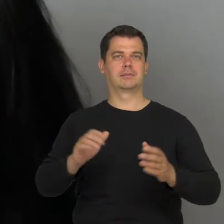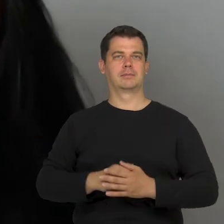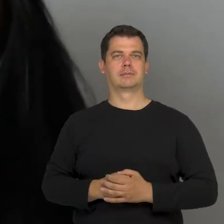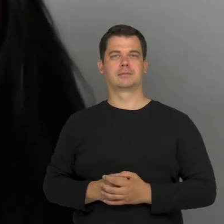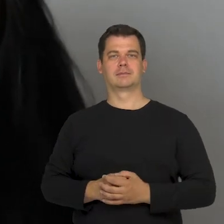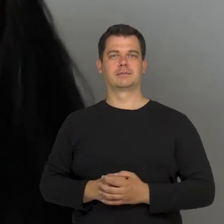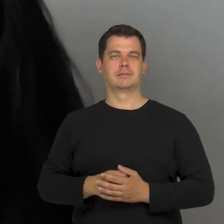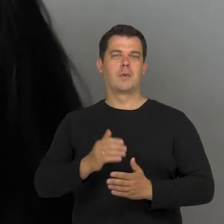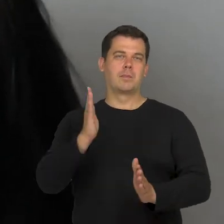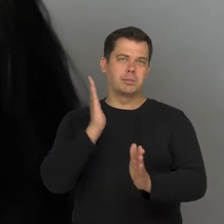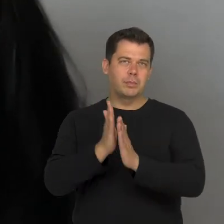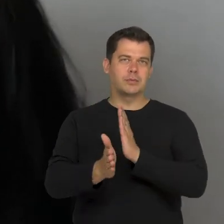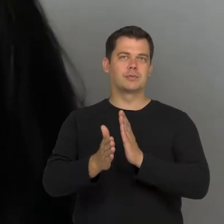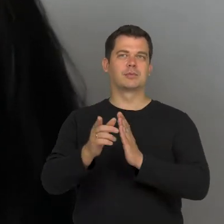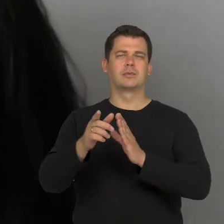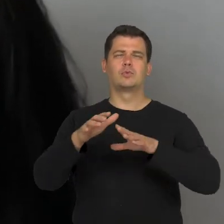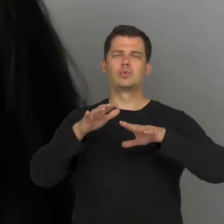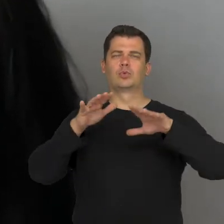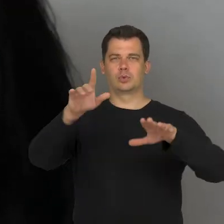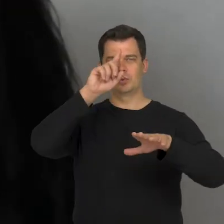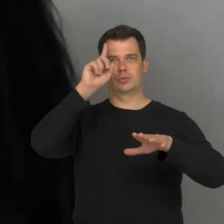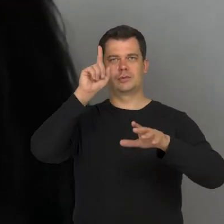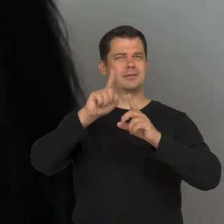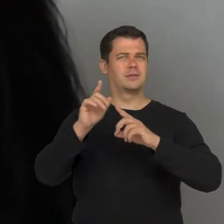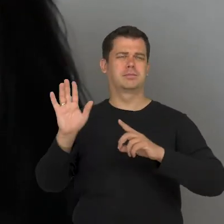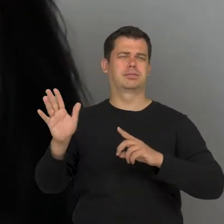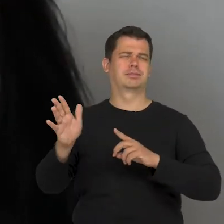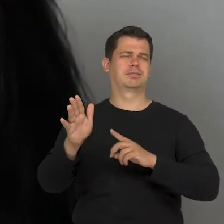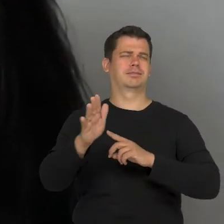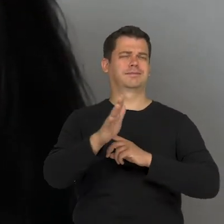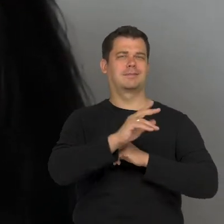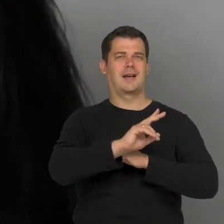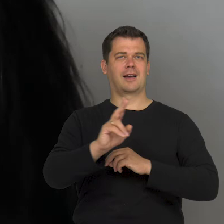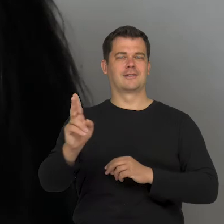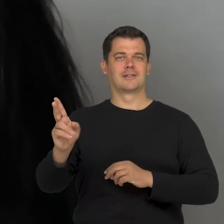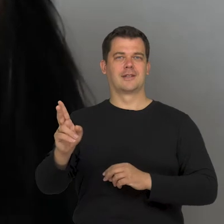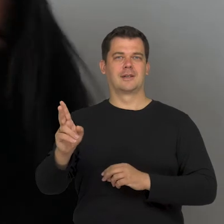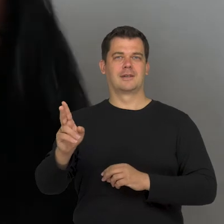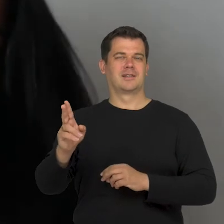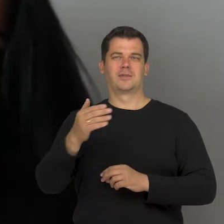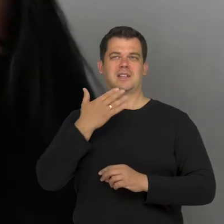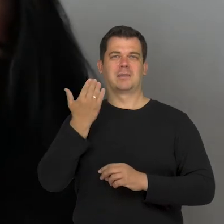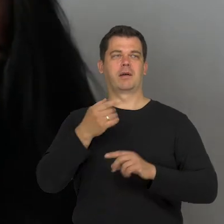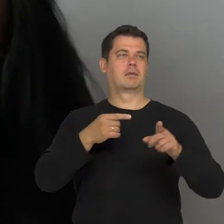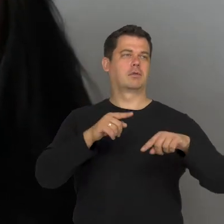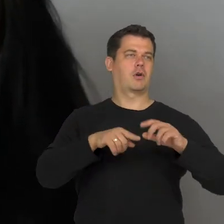There is such a large number of us and we are so diverse that there isn't something that is normal